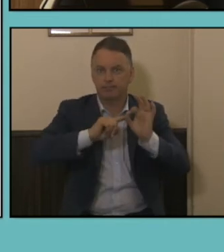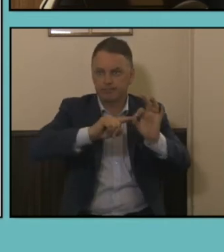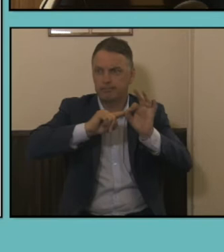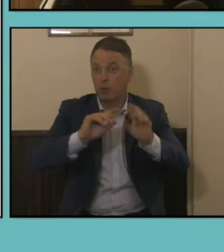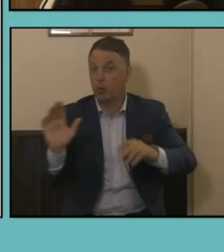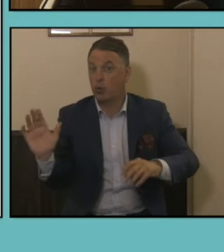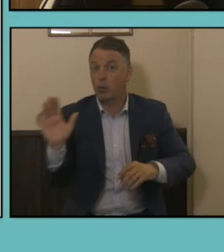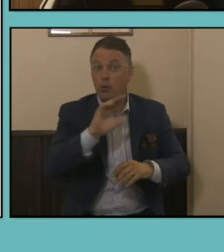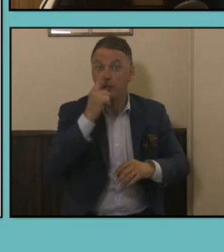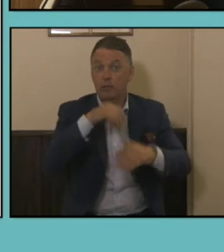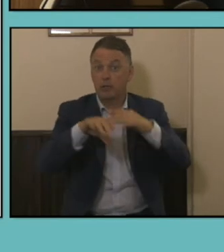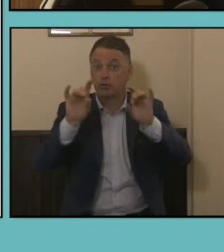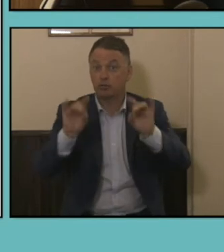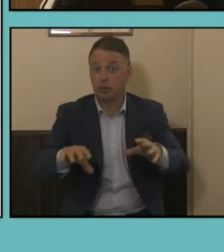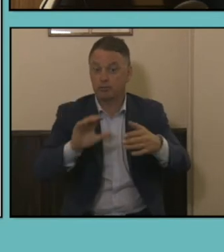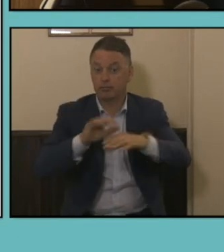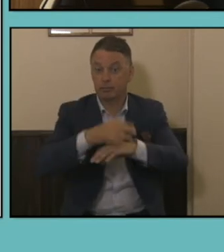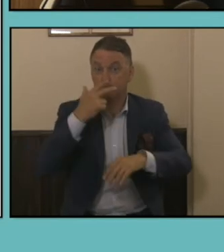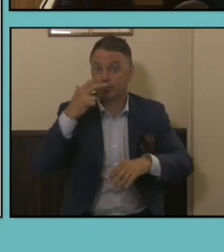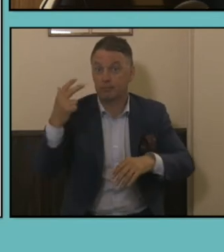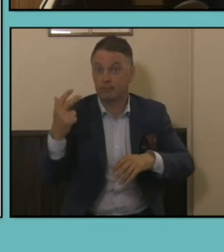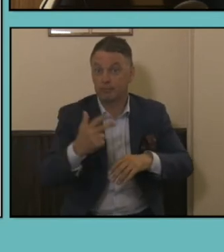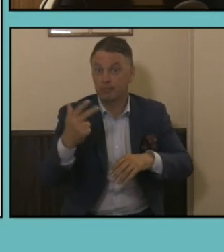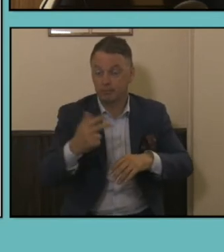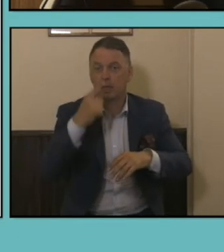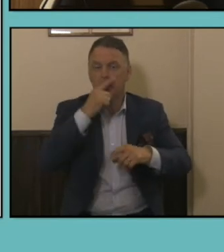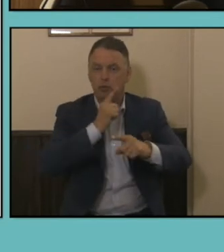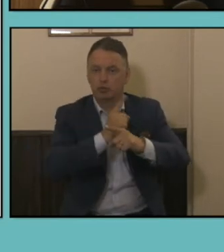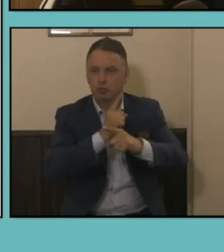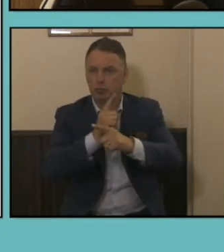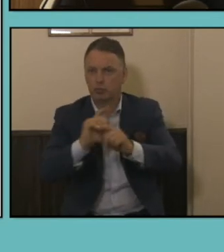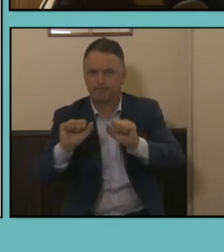provides a snapshot of the economic, social and cultural makeup of our nation